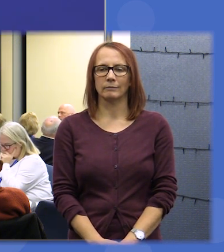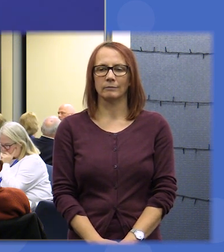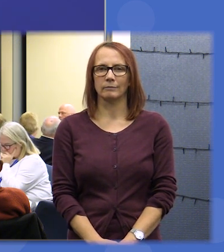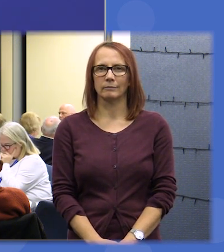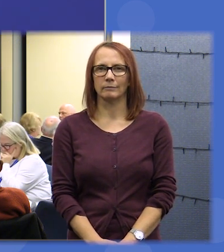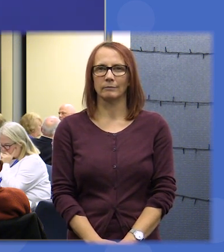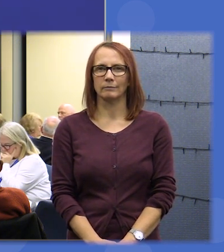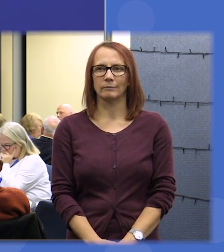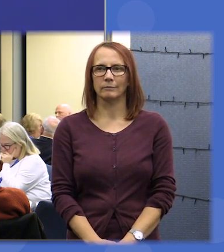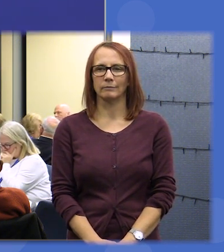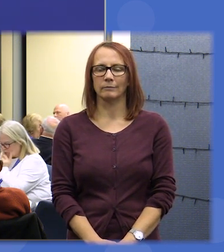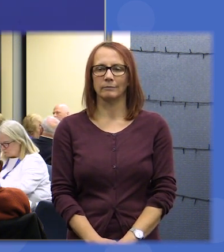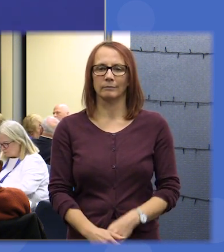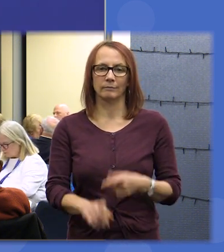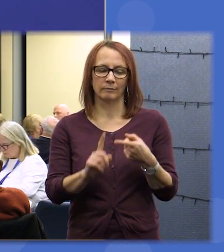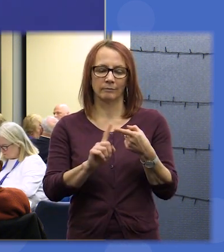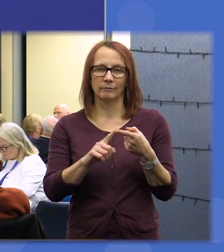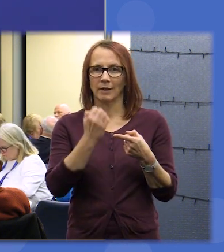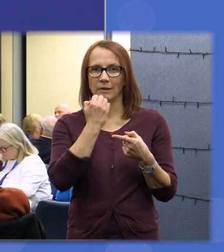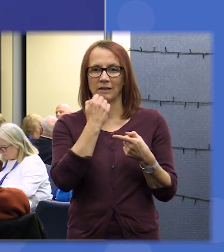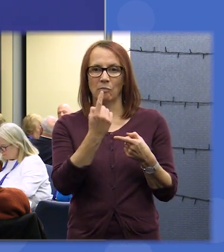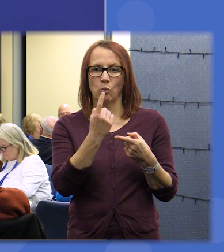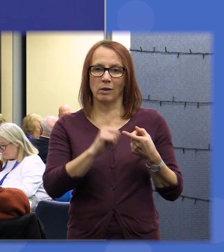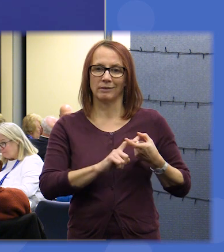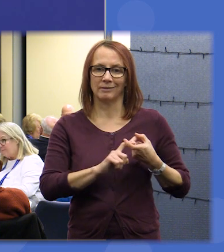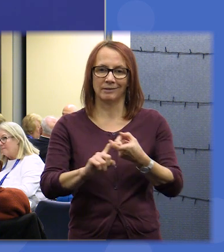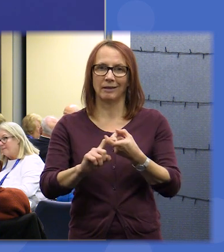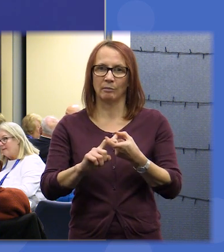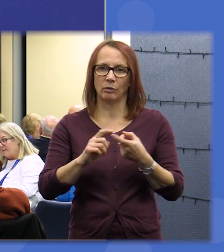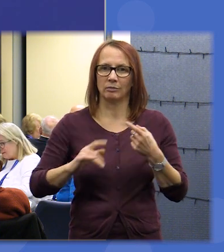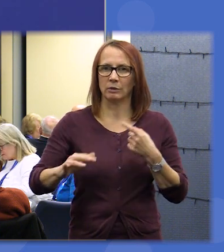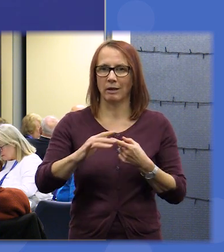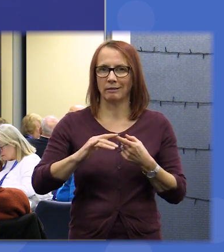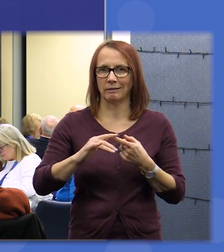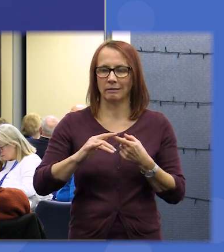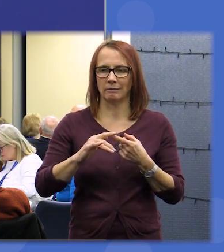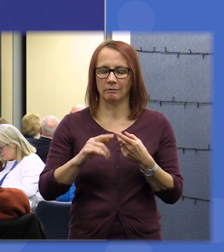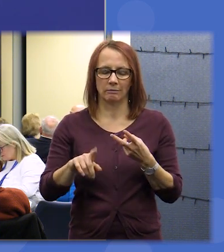our first choice was number one be a sustainable Society our second choice